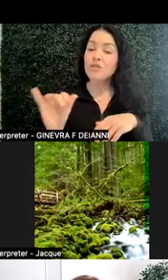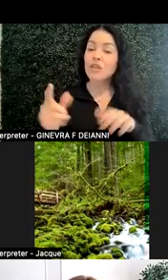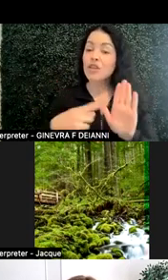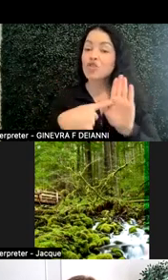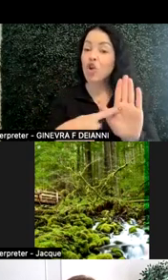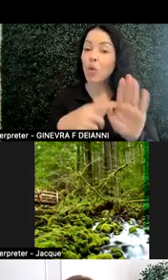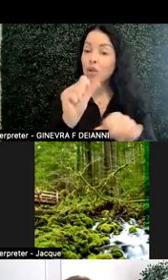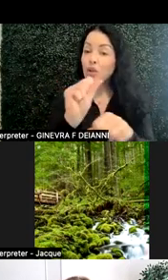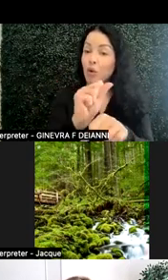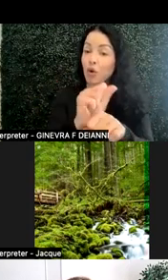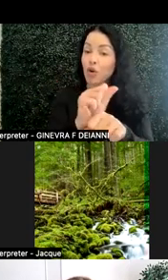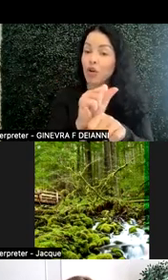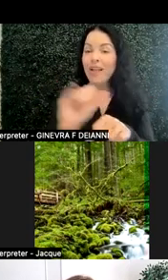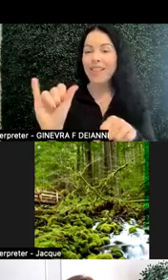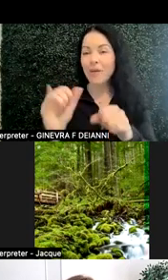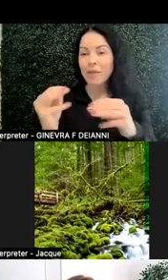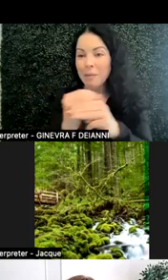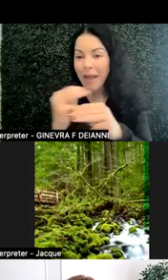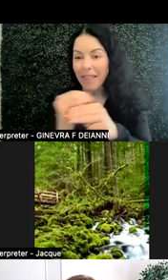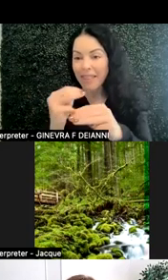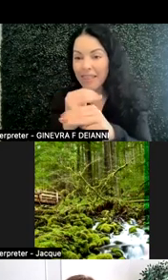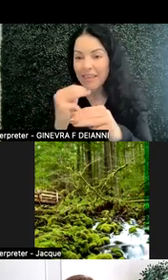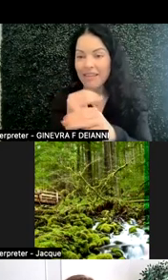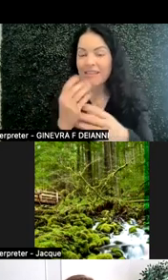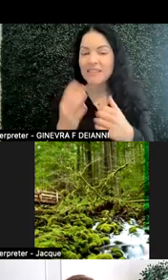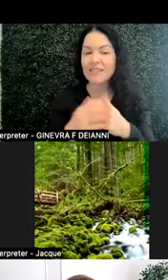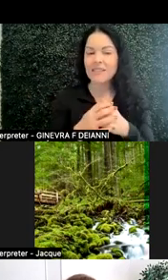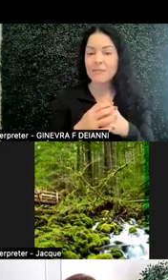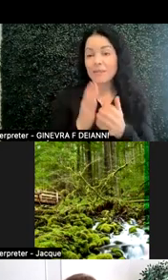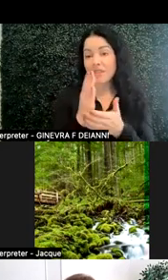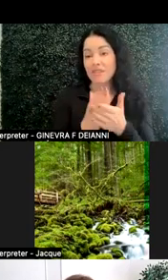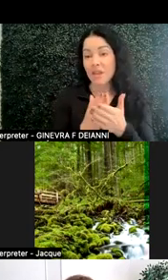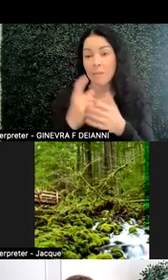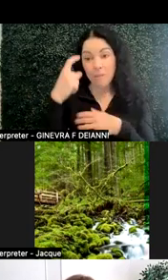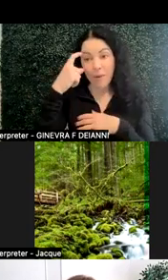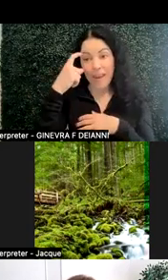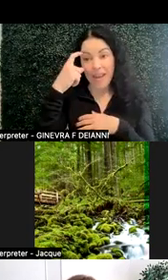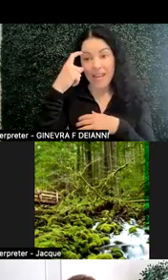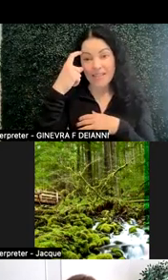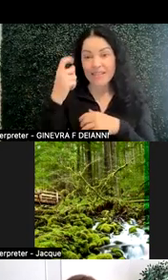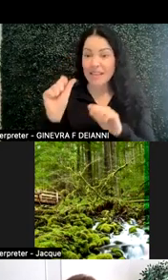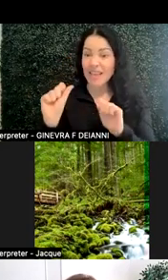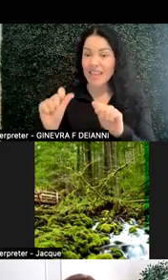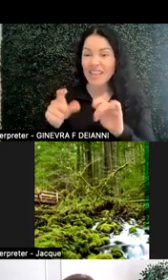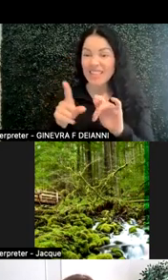If you're doing a mathematical computation, there are some brains that can skip steps and still